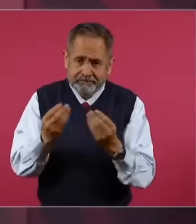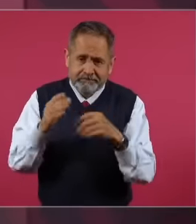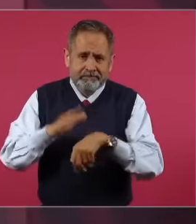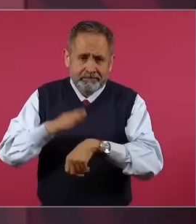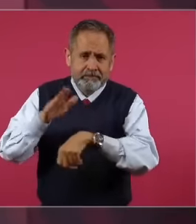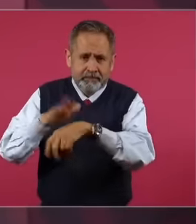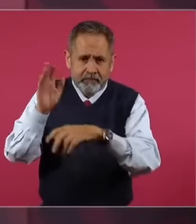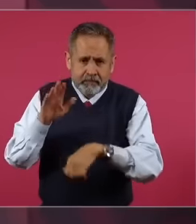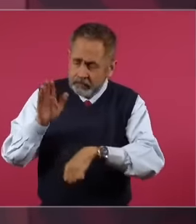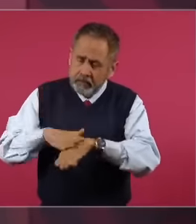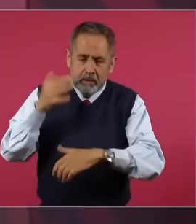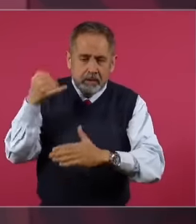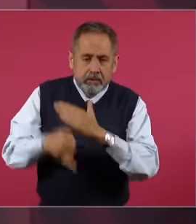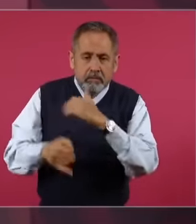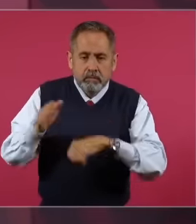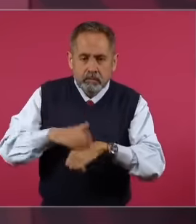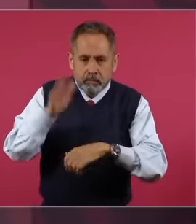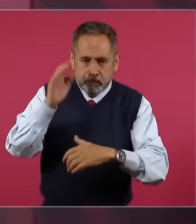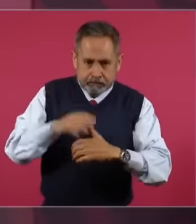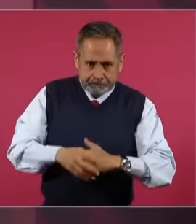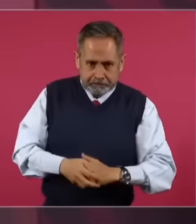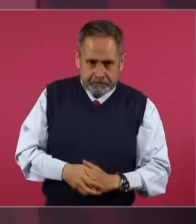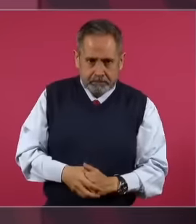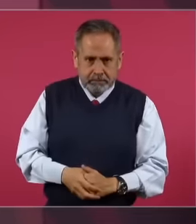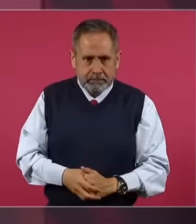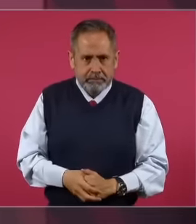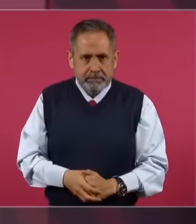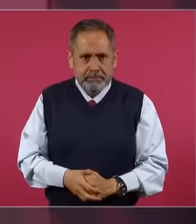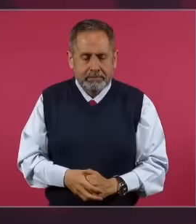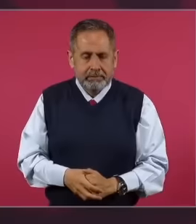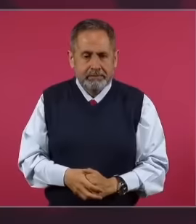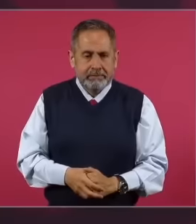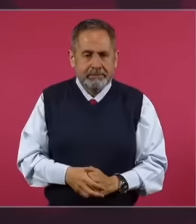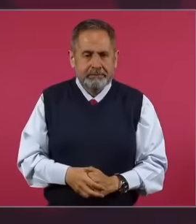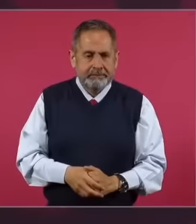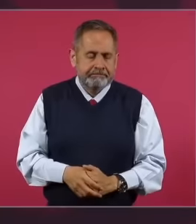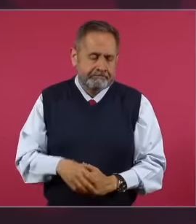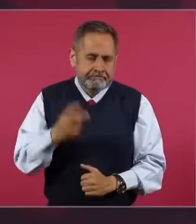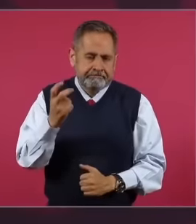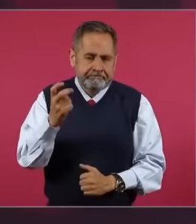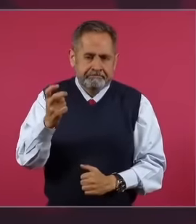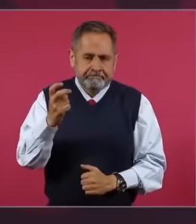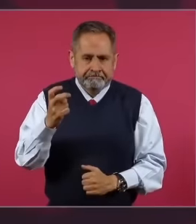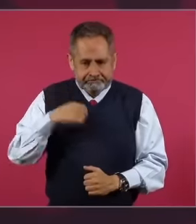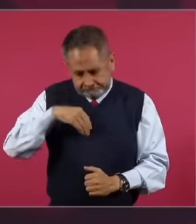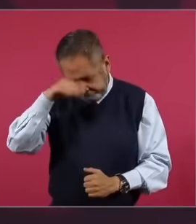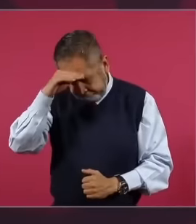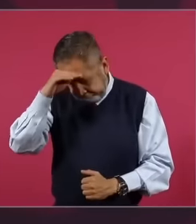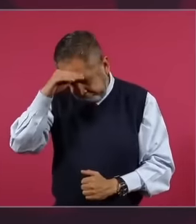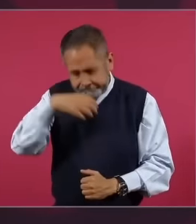but I am also very happy because